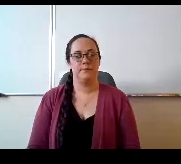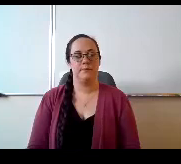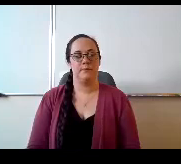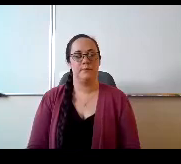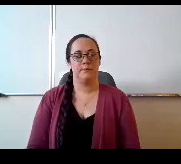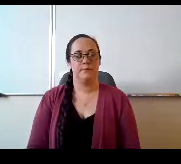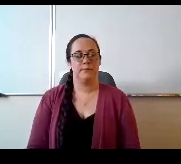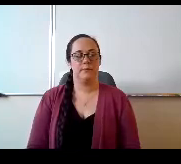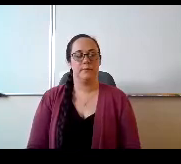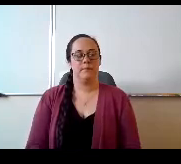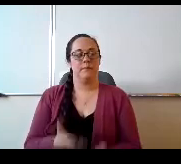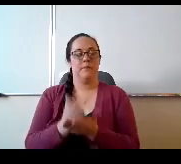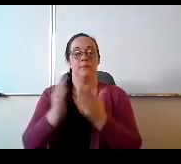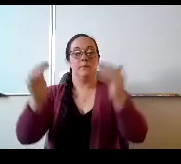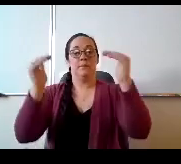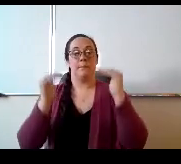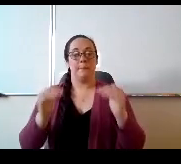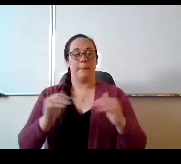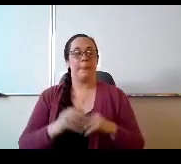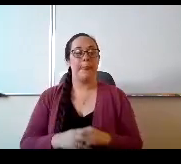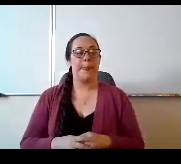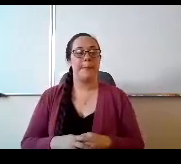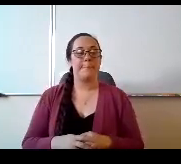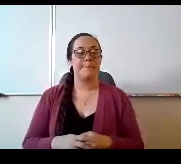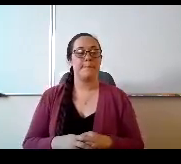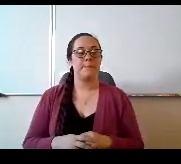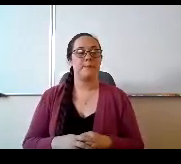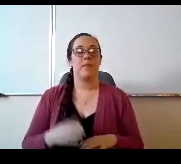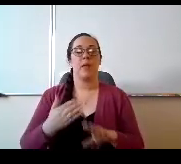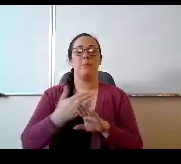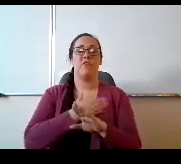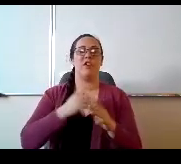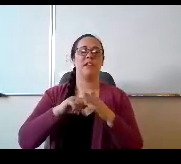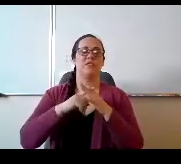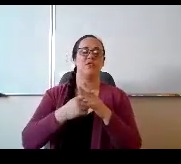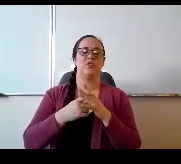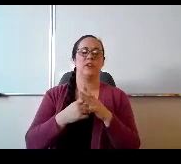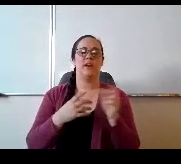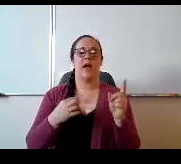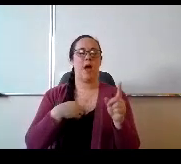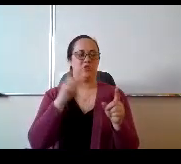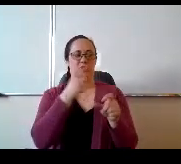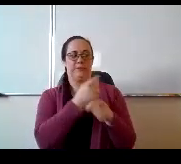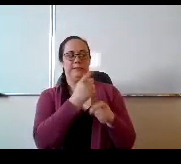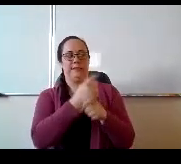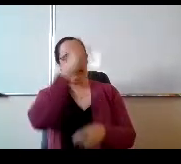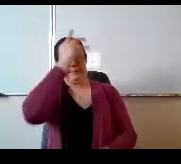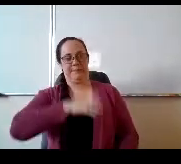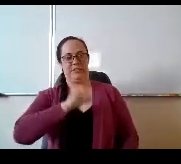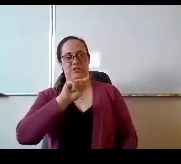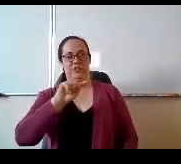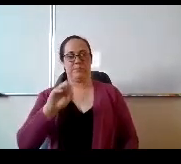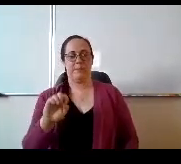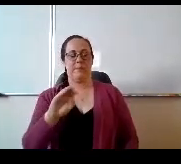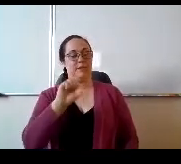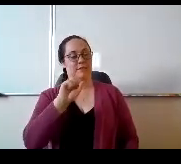Alright, next slide please. Before I get started, I was I was teasing Mr. Smith. Earlier, you know, now we only have to go to board